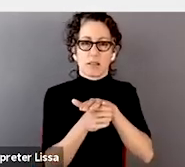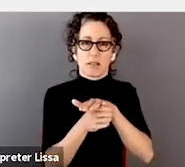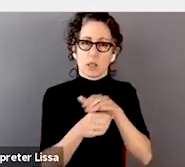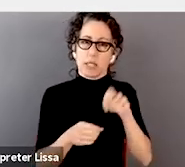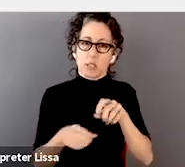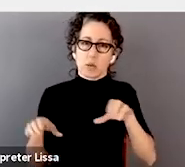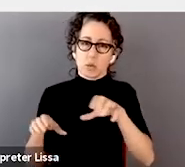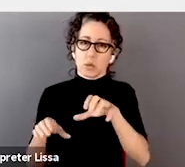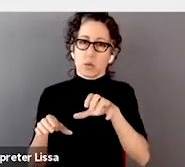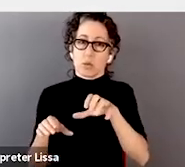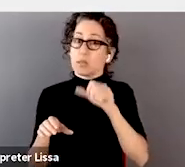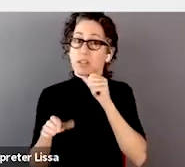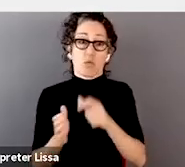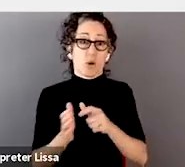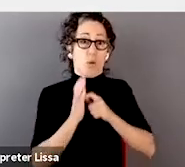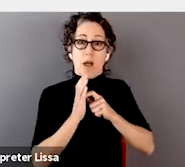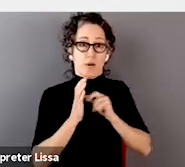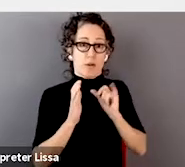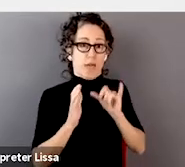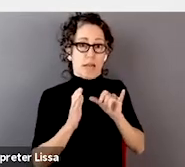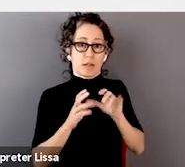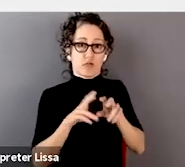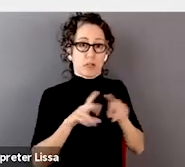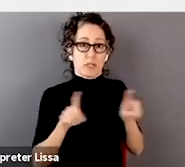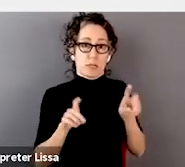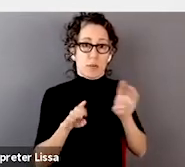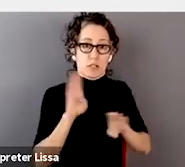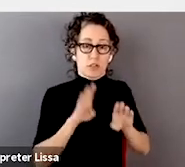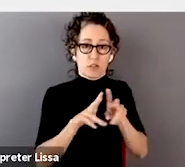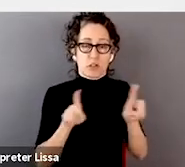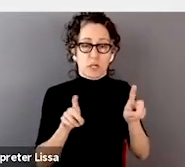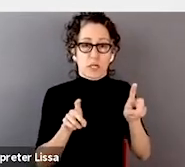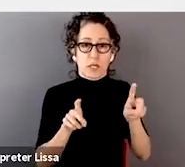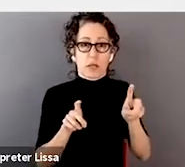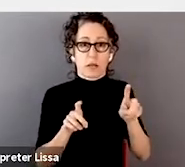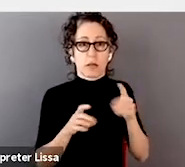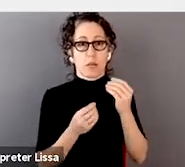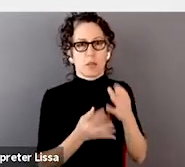So what I would say is, reaching out to some contacts